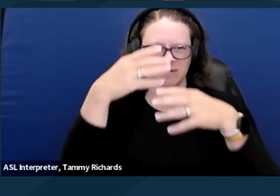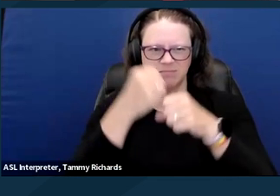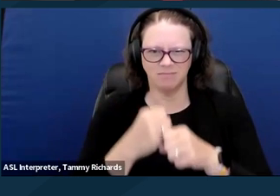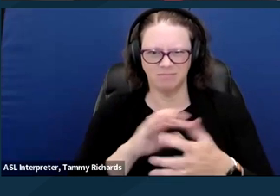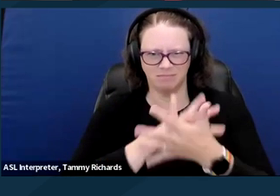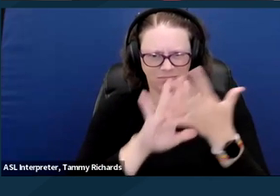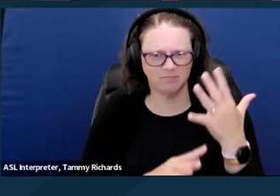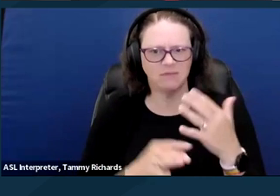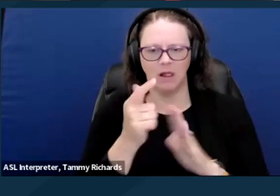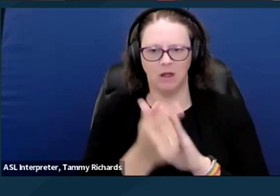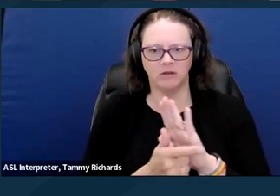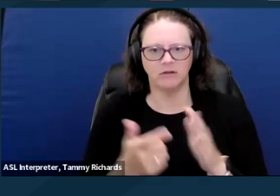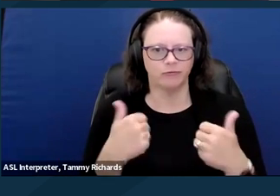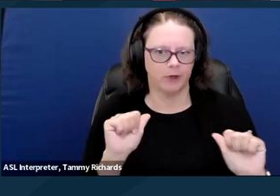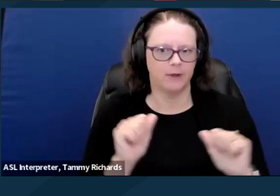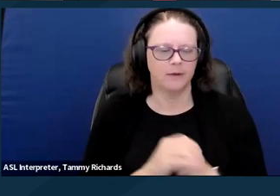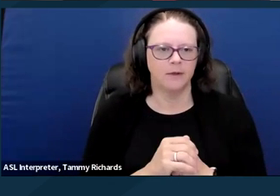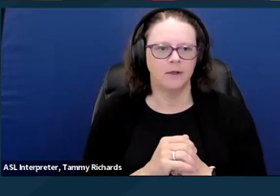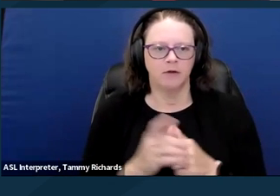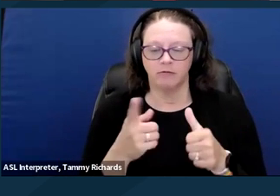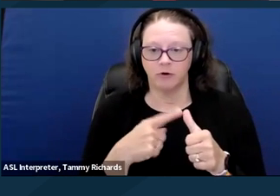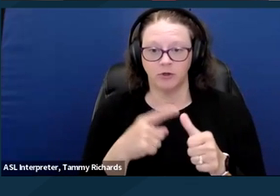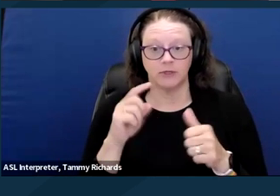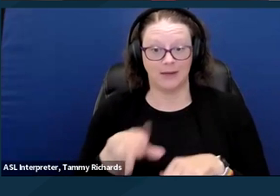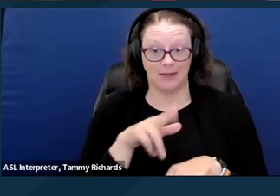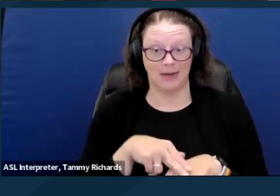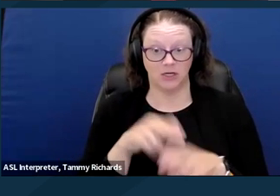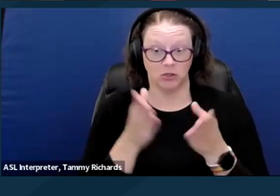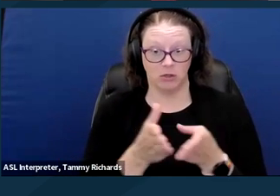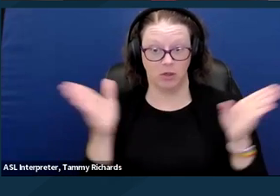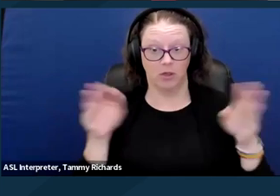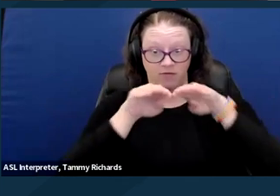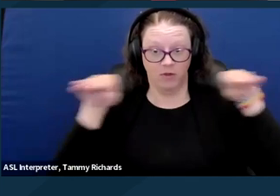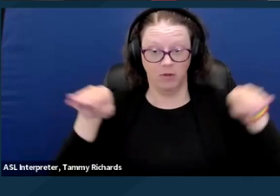First, on a national level, there are efforts to pass laws